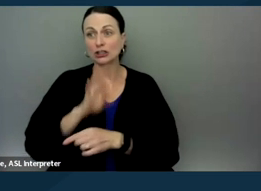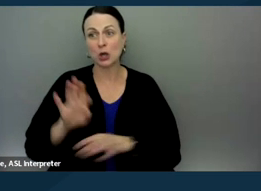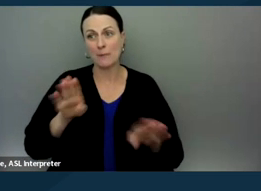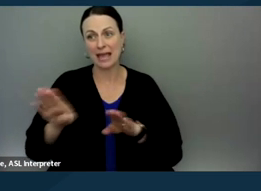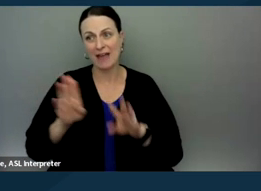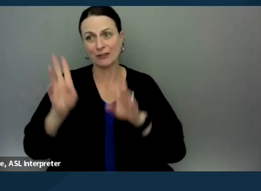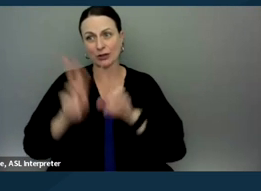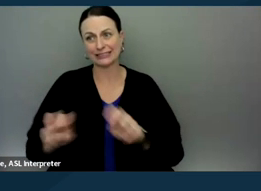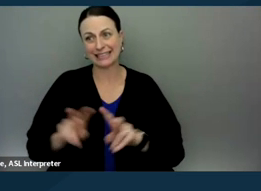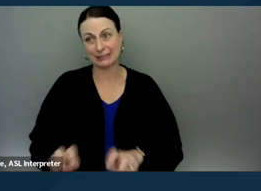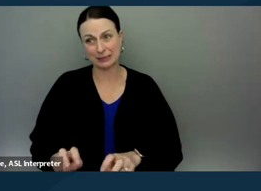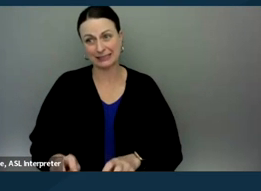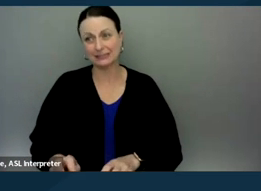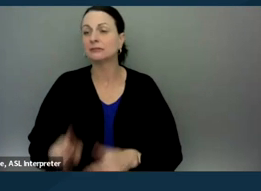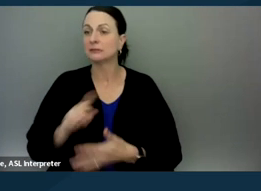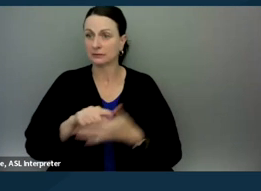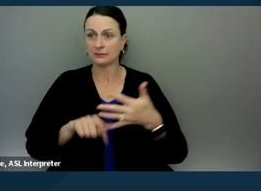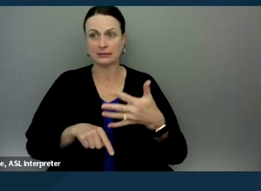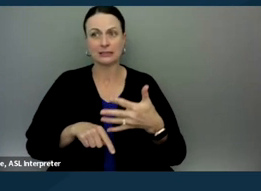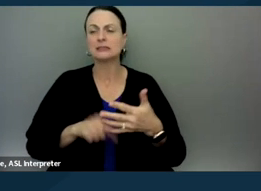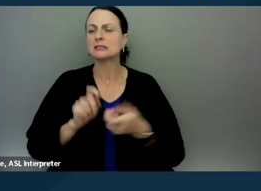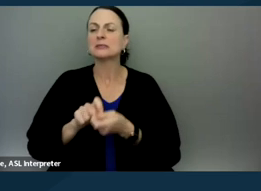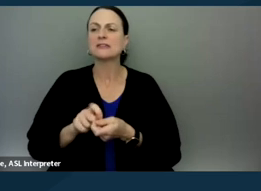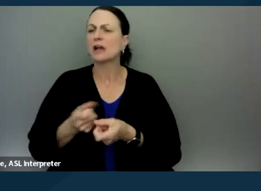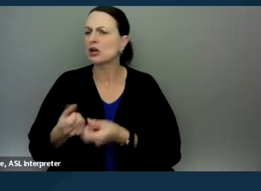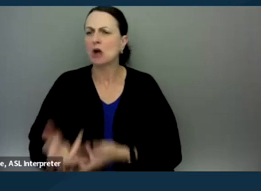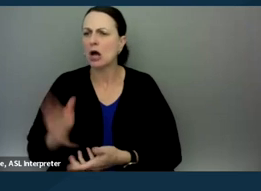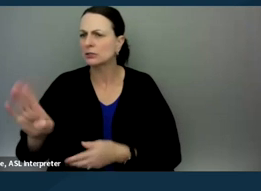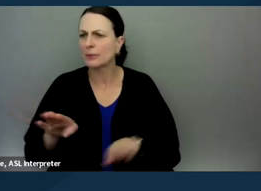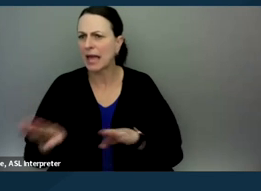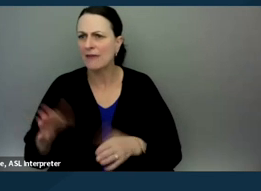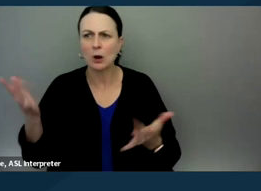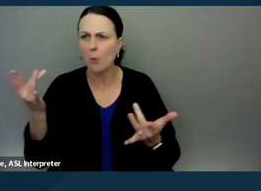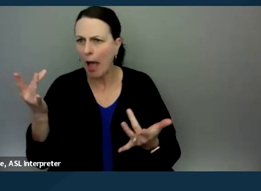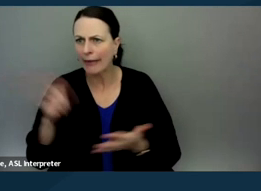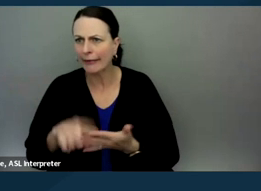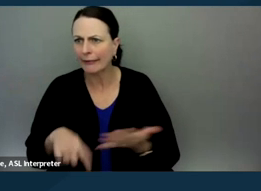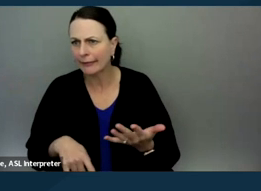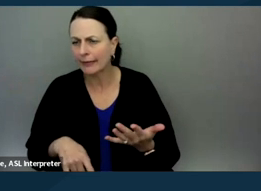These are essentially ways to figure out what is causing the student's behavior and what is a really good way to address that behavior,